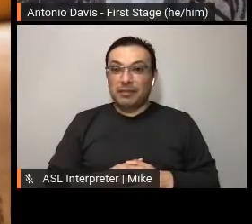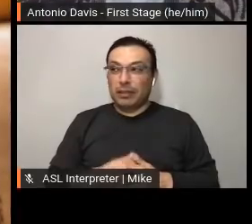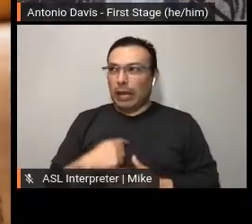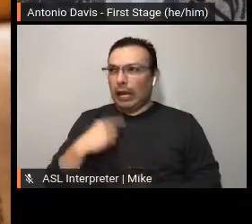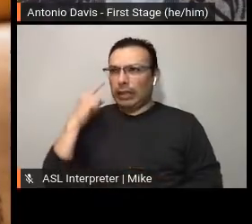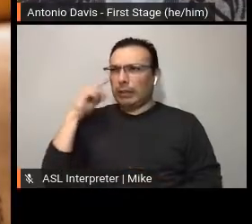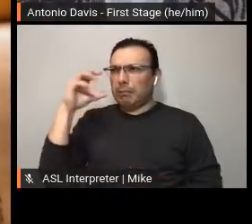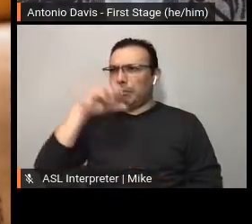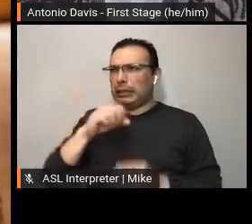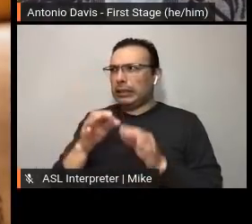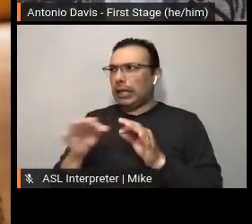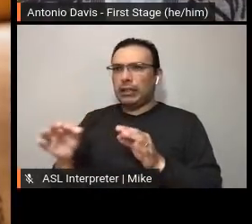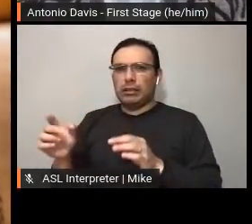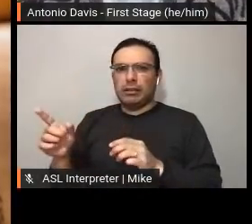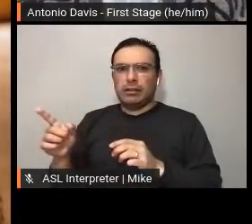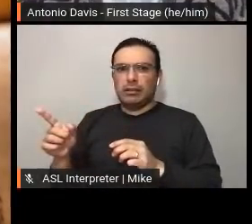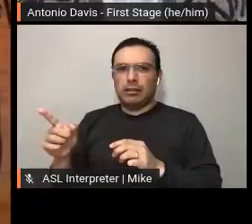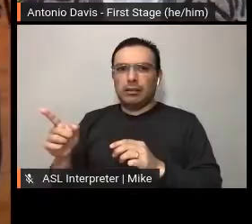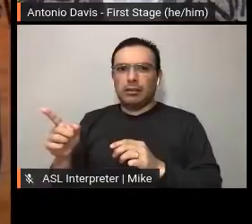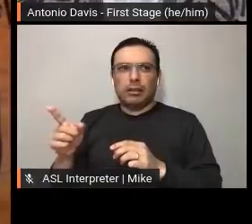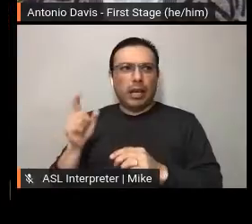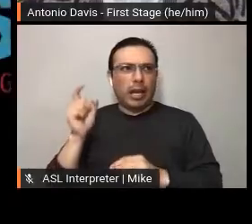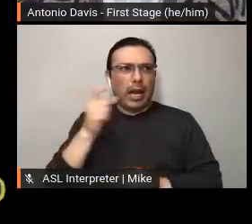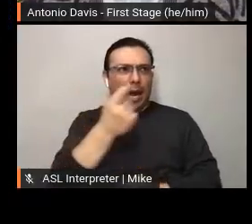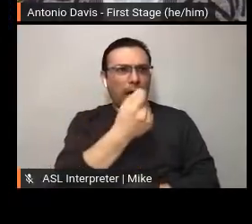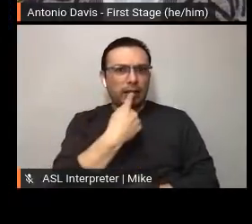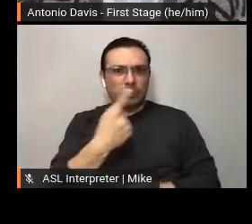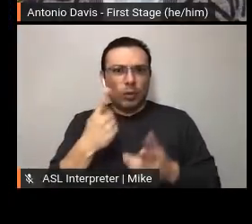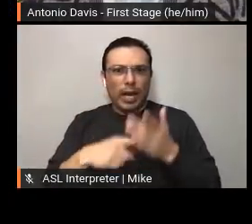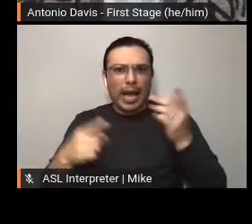I think that may have been missed? Do we have to answer the question?